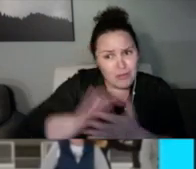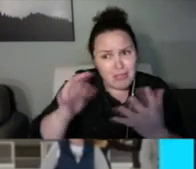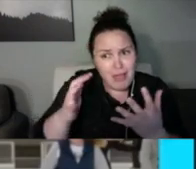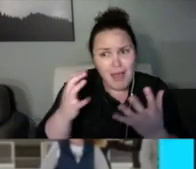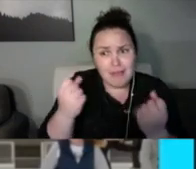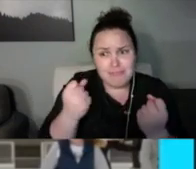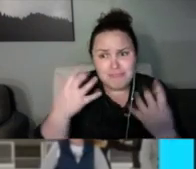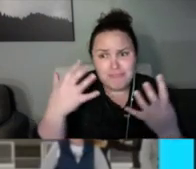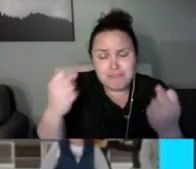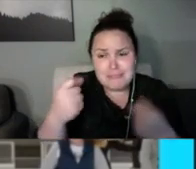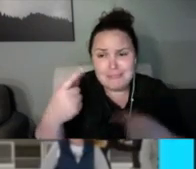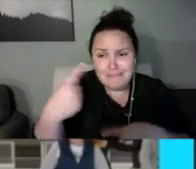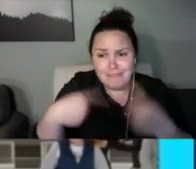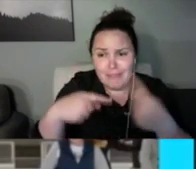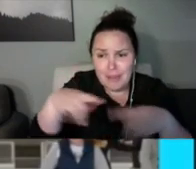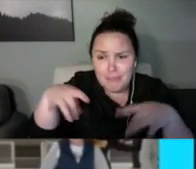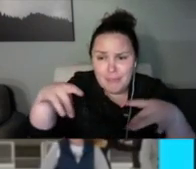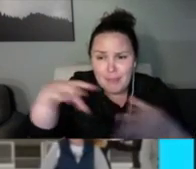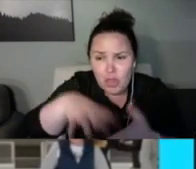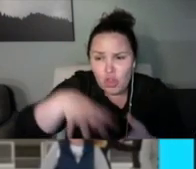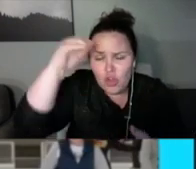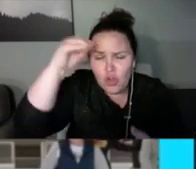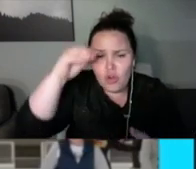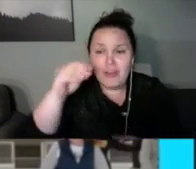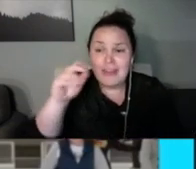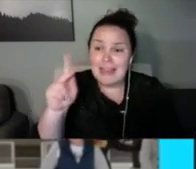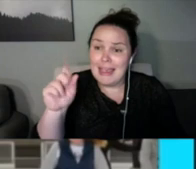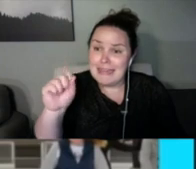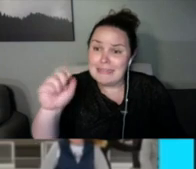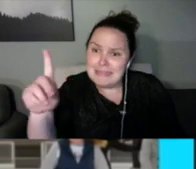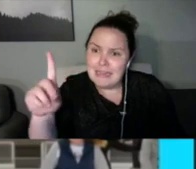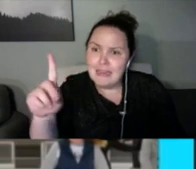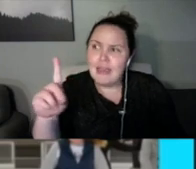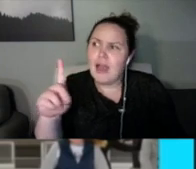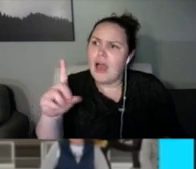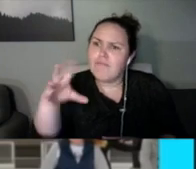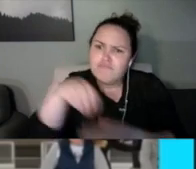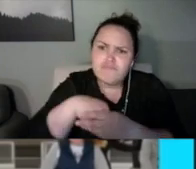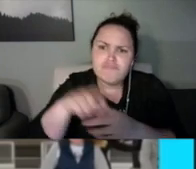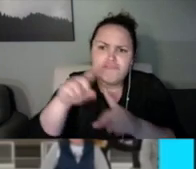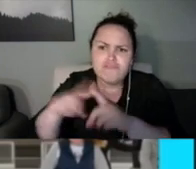and whatever. And those were okay, but their their road